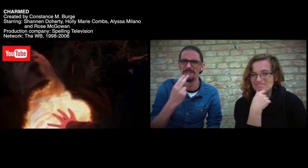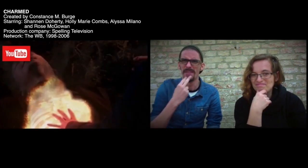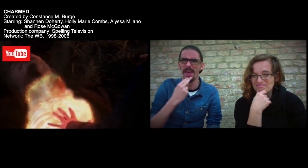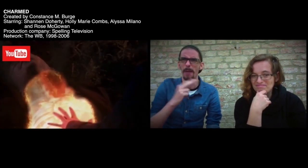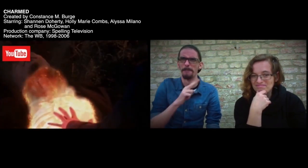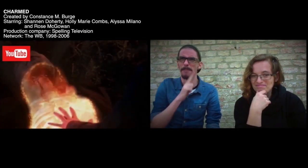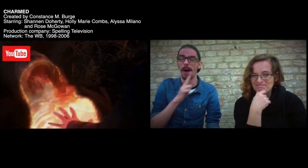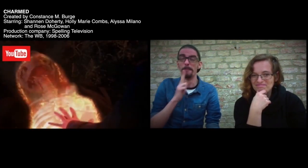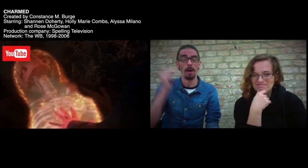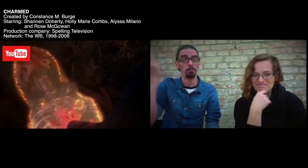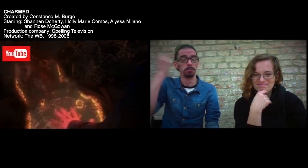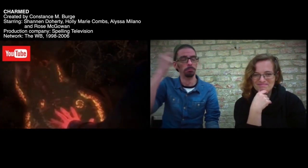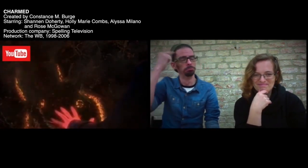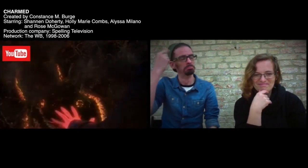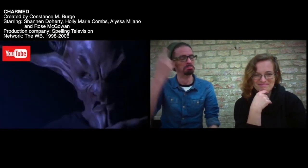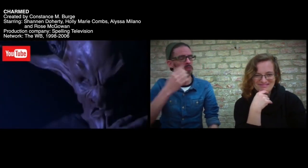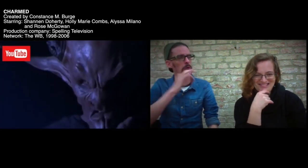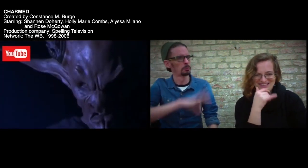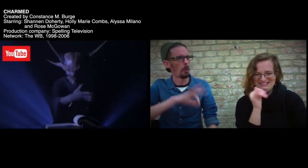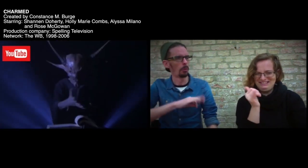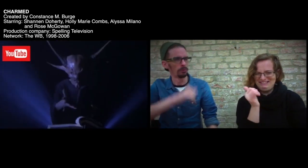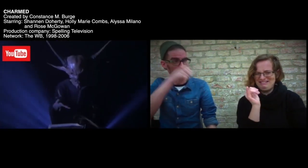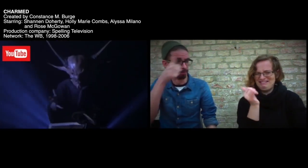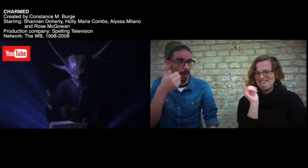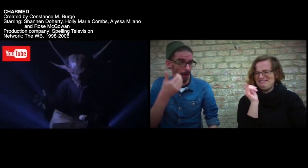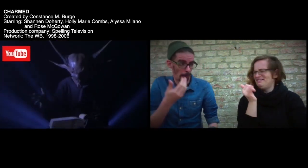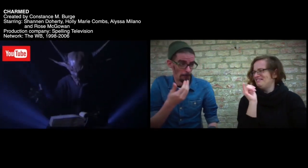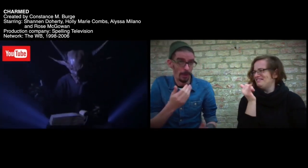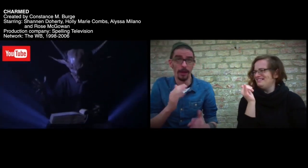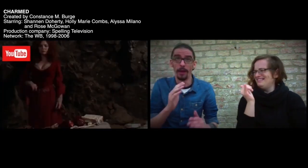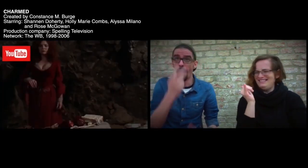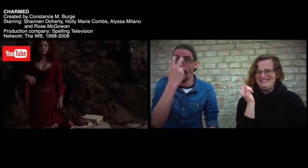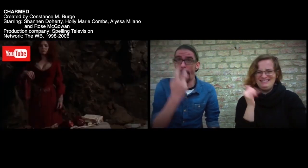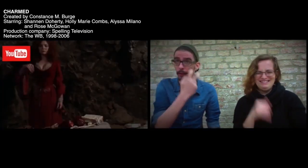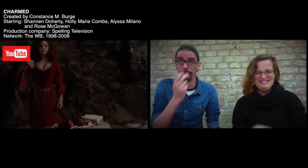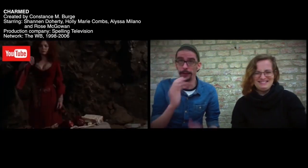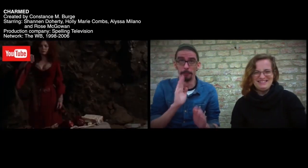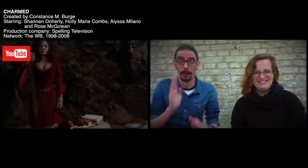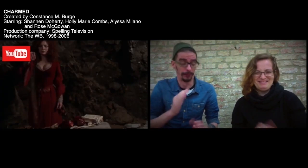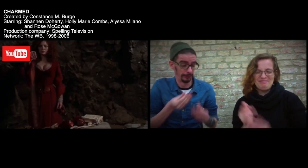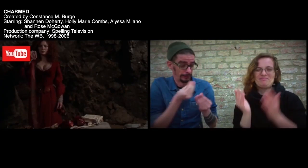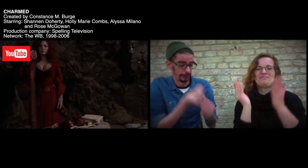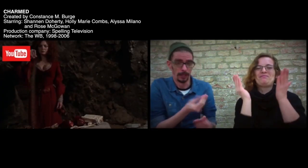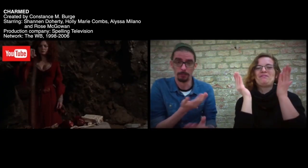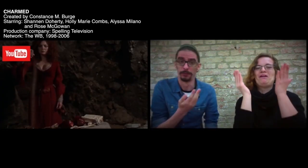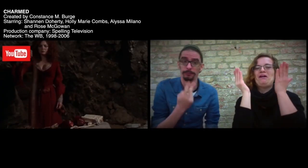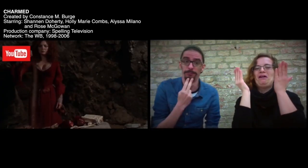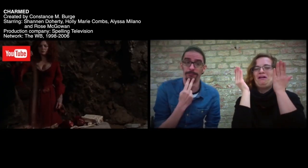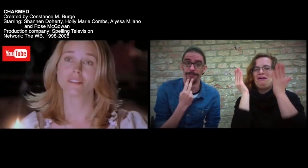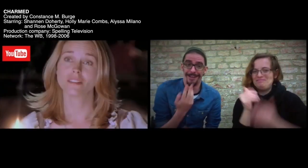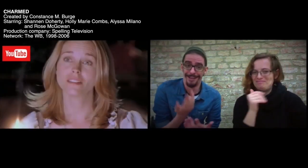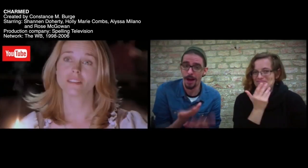Which mother has the idea to dub this name to her own child? Holy Mary!